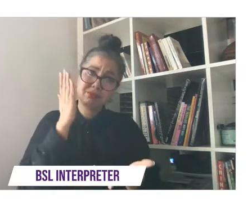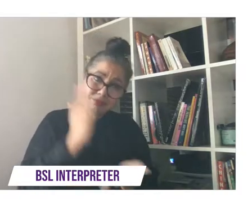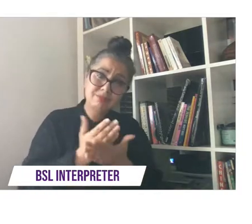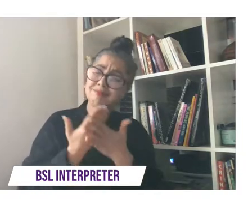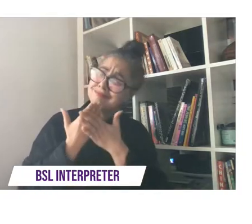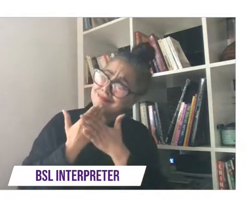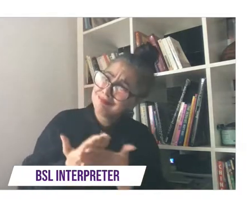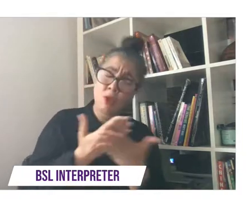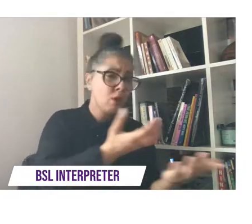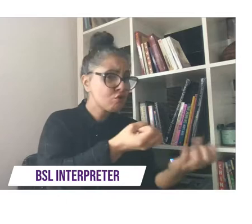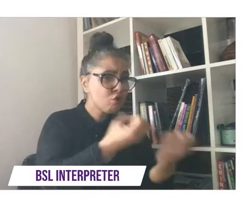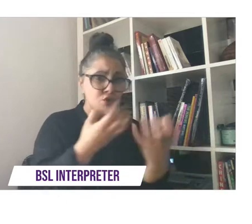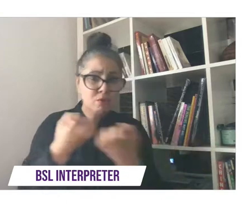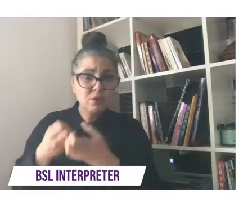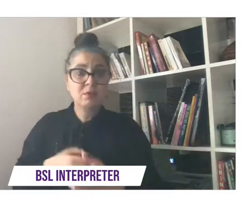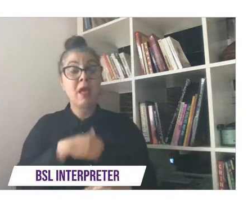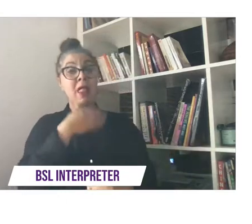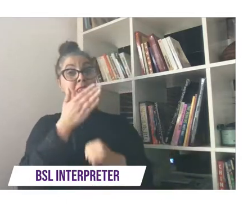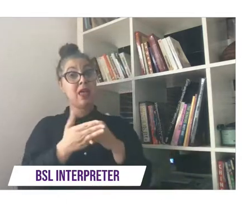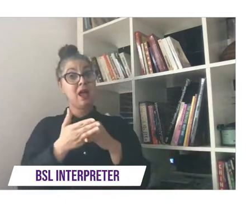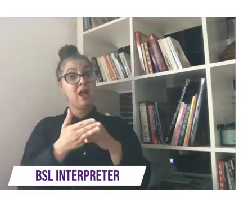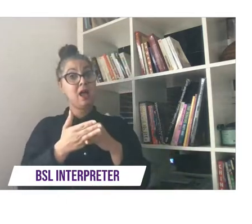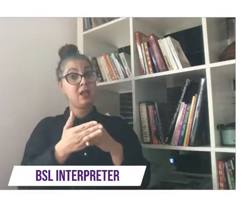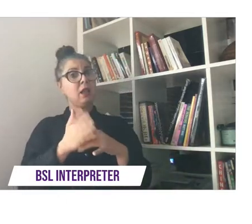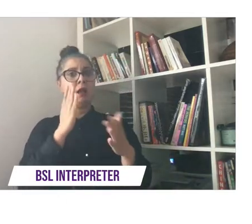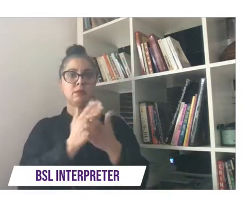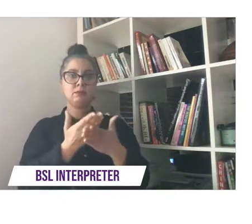and last but by no means least we're grateful to you for being here in